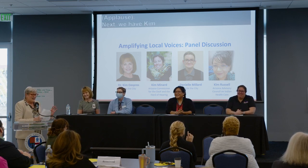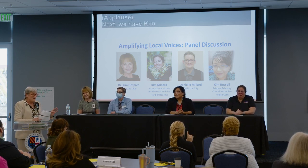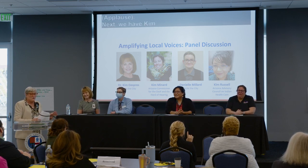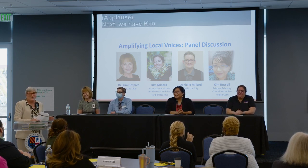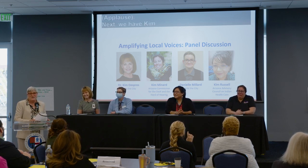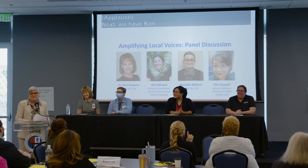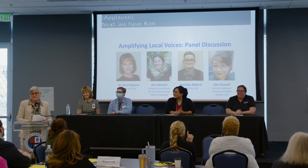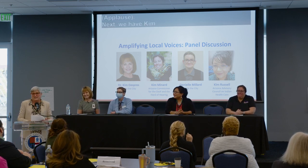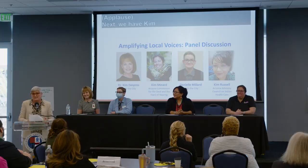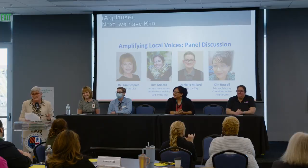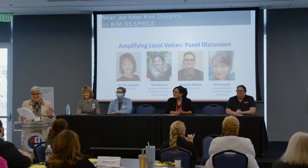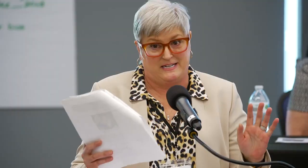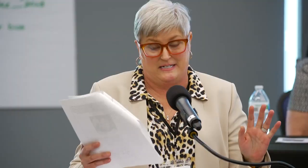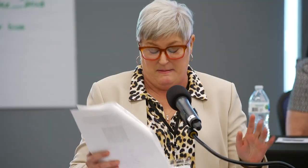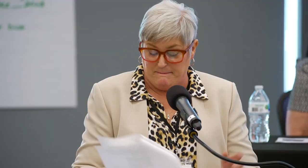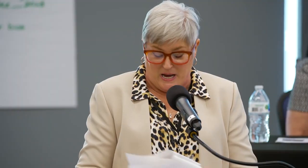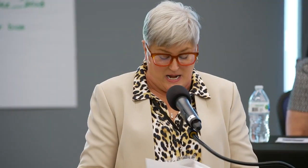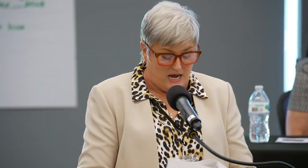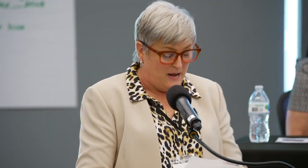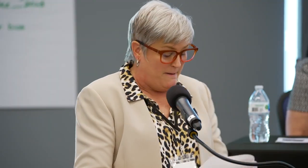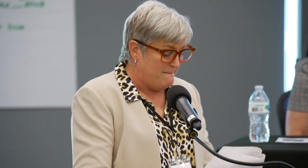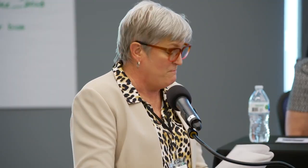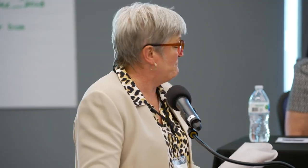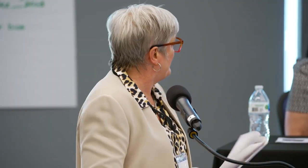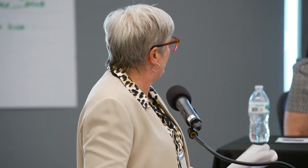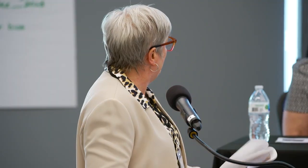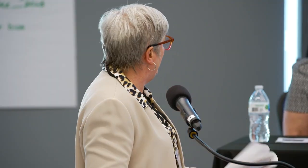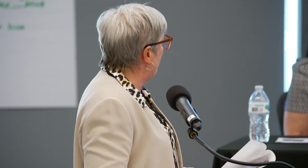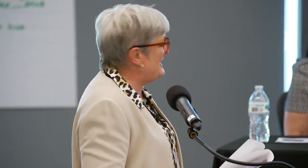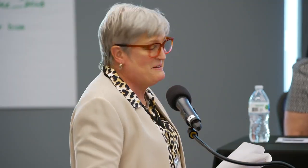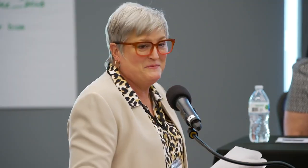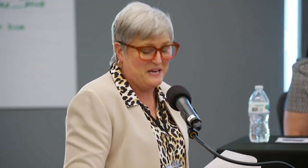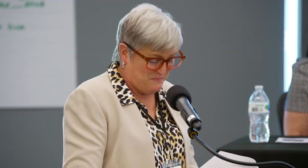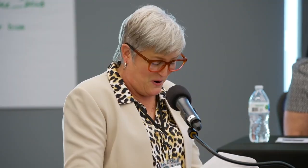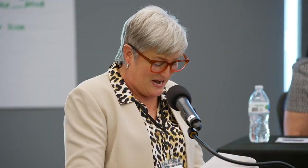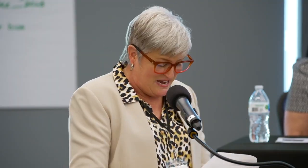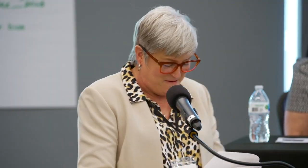I won't go into Versailles, Kentucky, but we have Kim Despres.